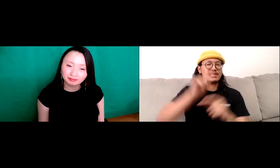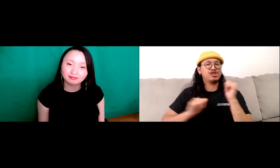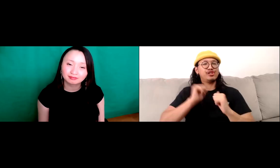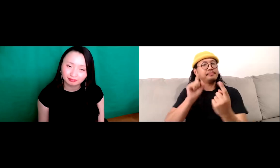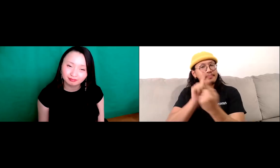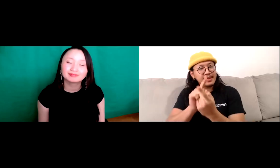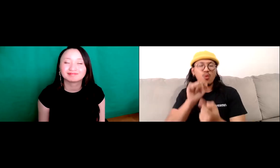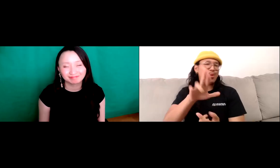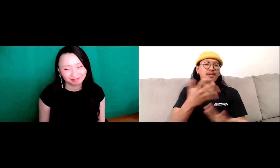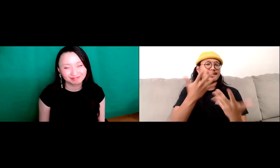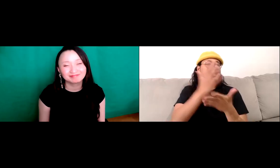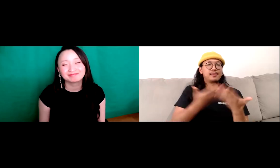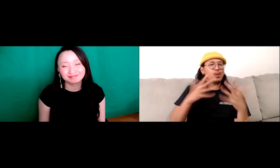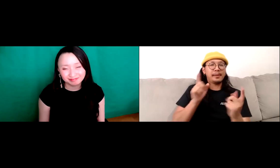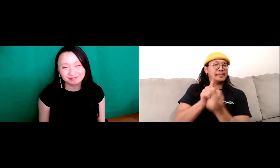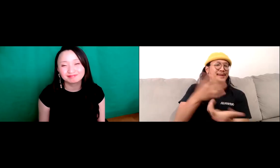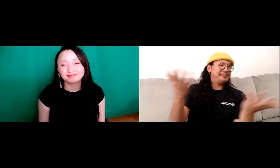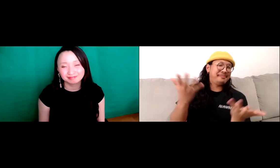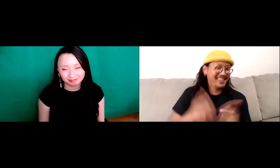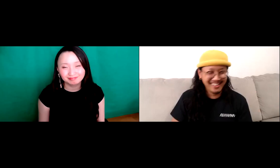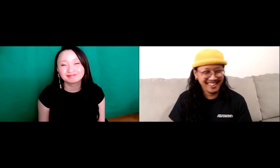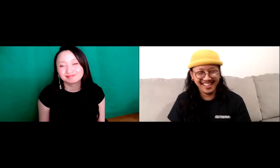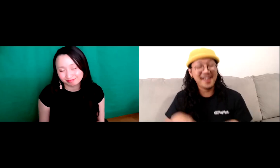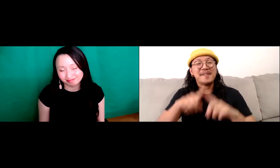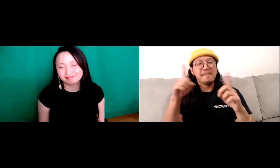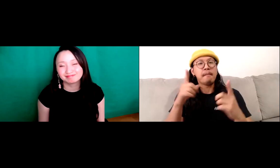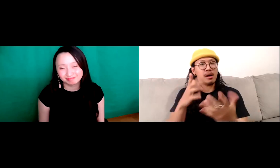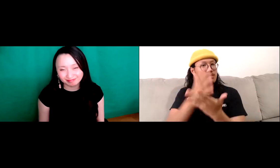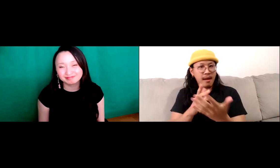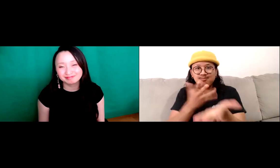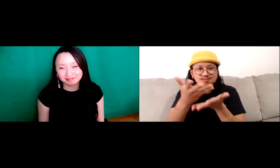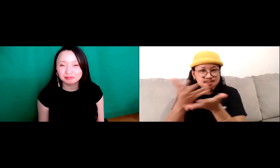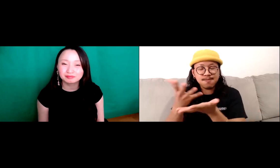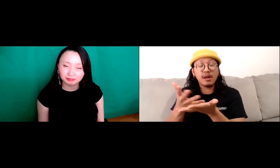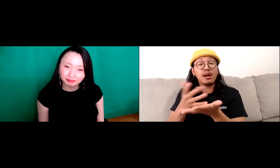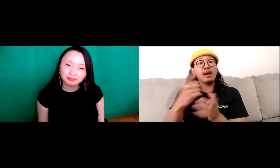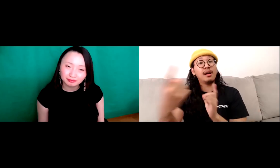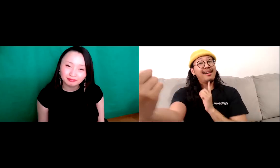They come up meet me and they want to shake my hands, not everybody but someone.